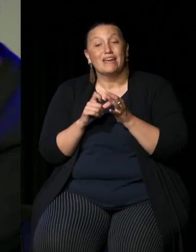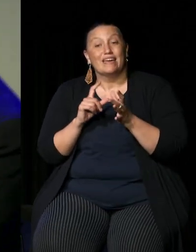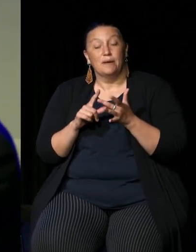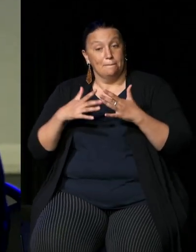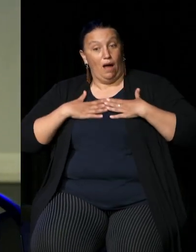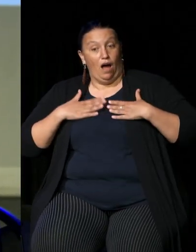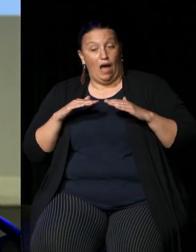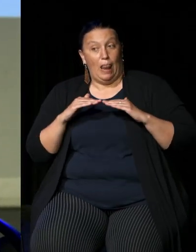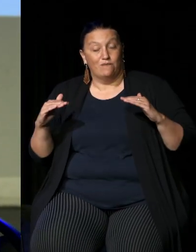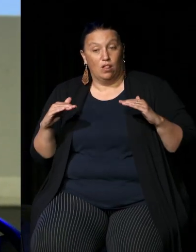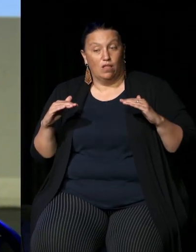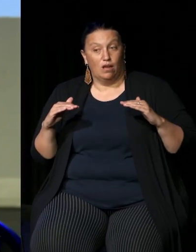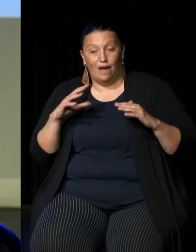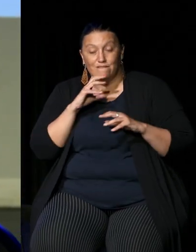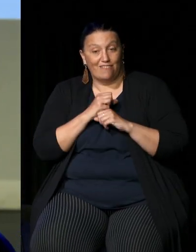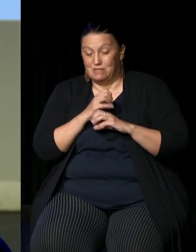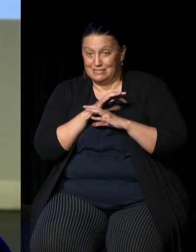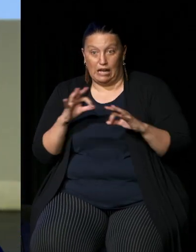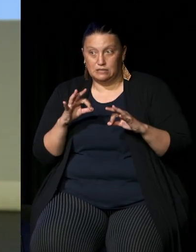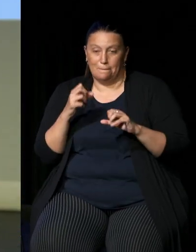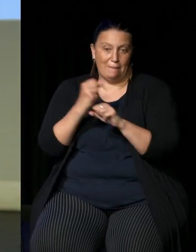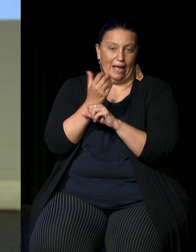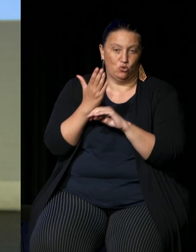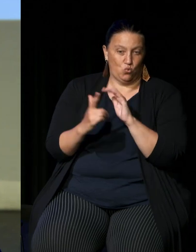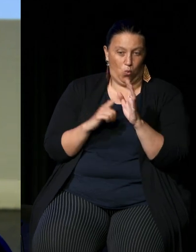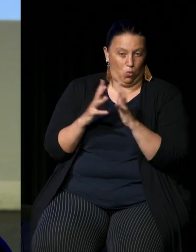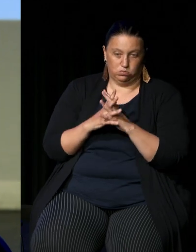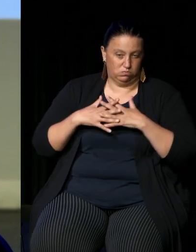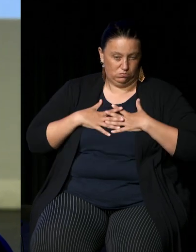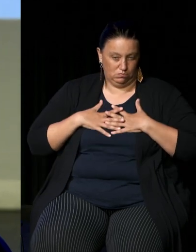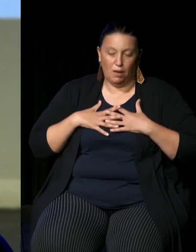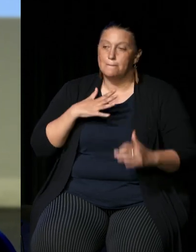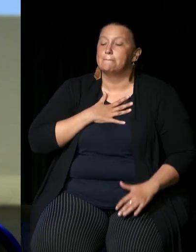the laws of of state and federal governments for me as a mayor and I've been the mayor of